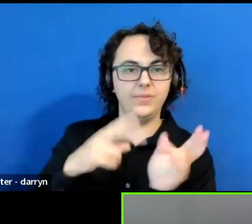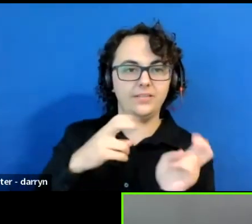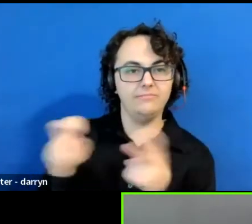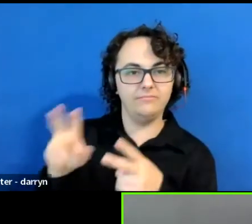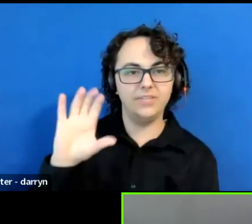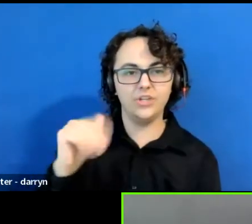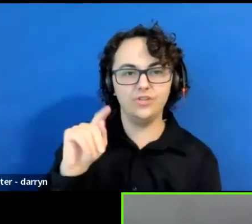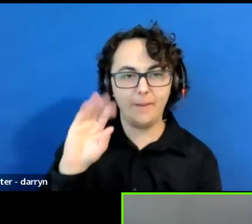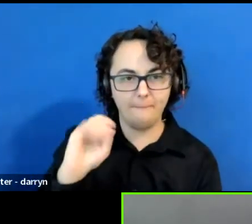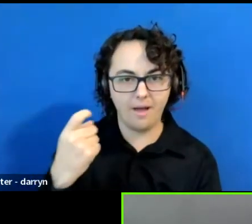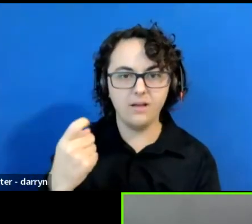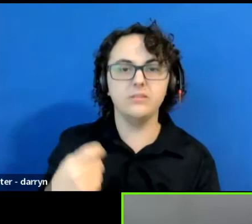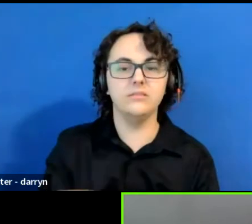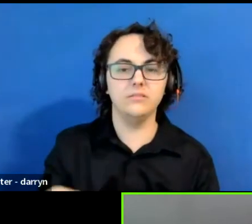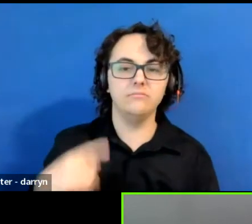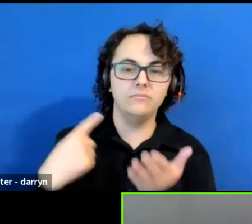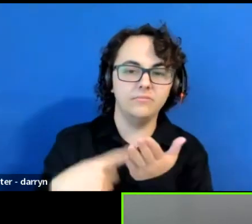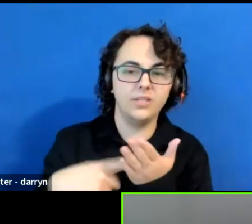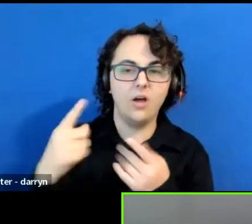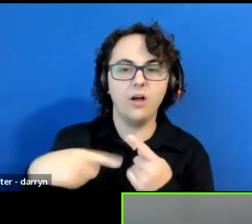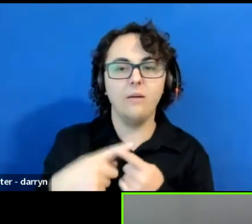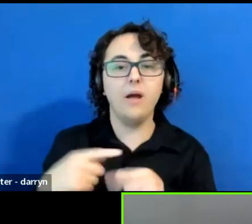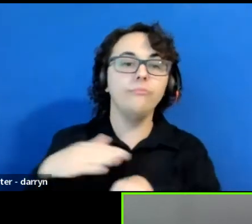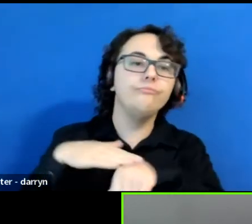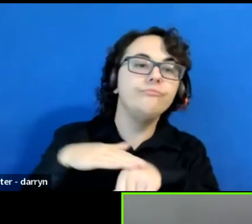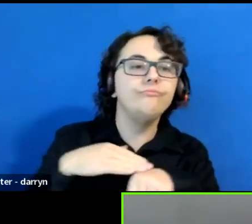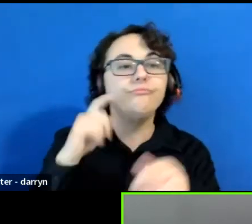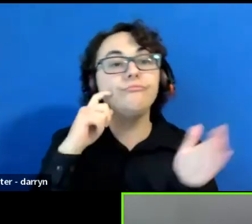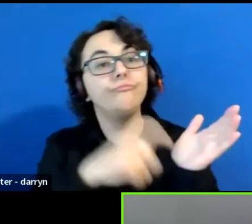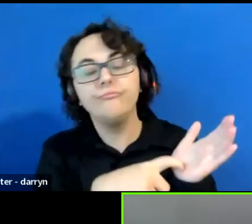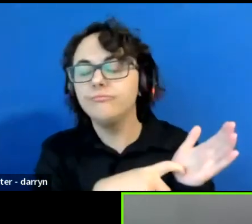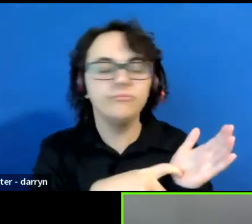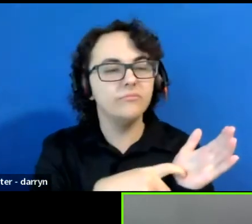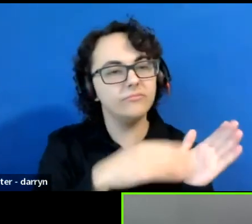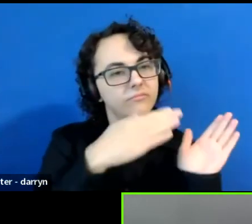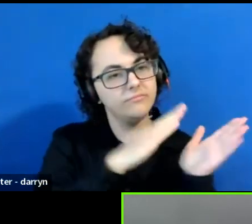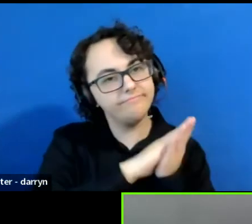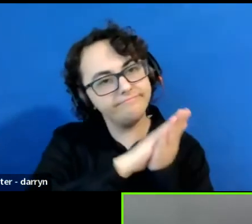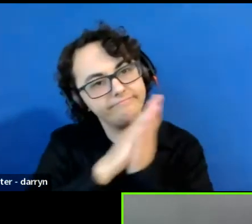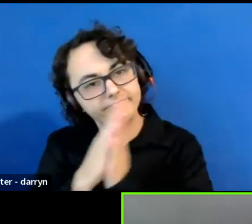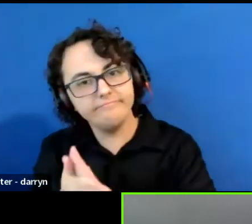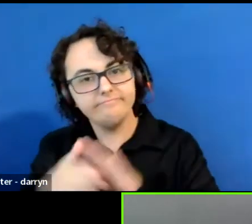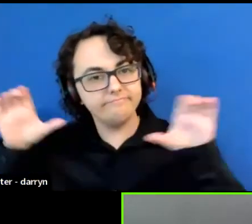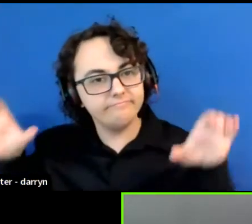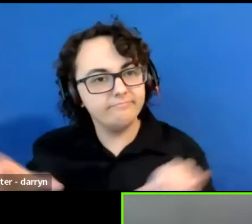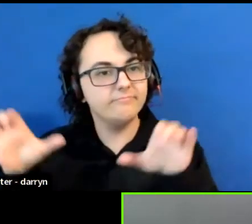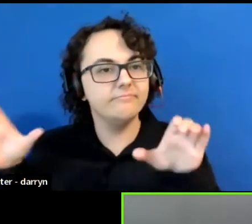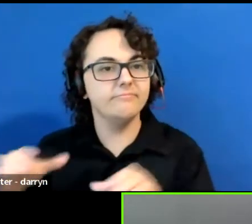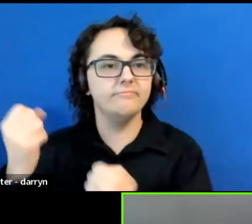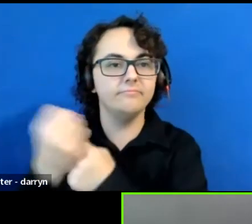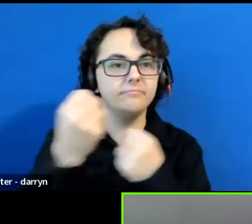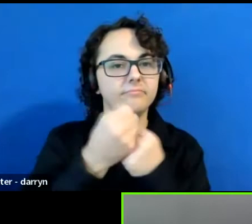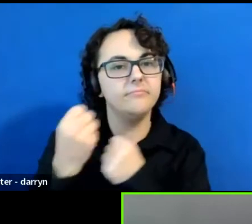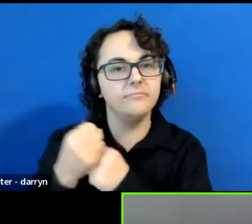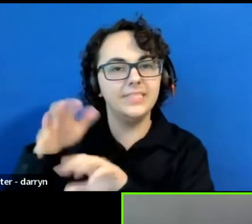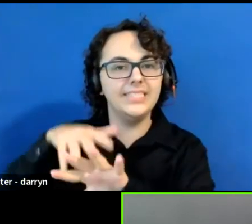to action in support of Native-led Movements for justice, which will be a major theme of our work today.